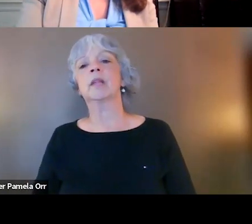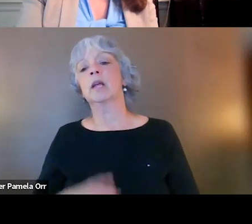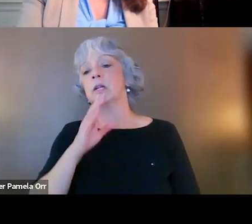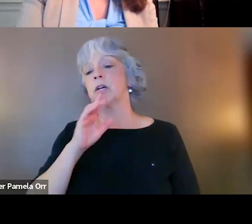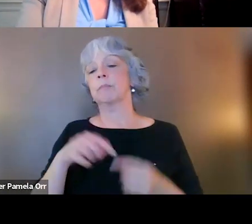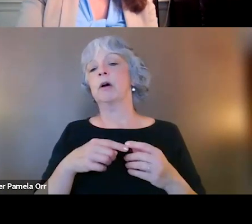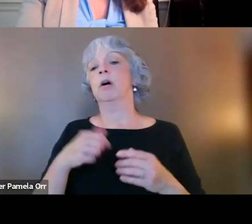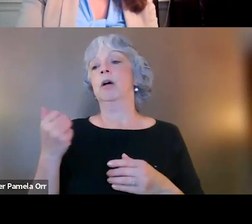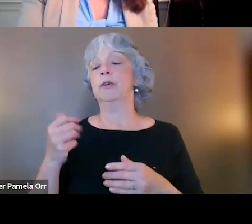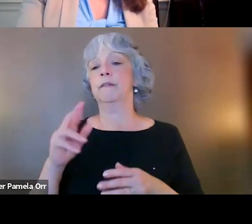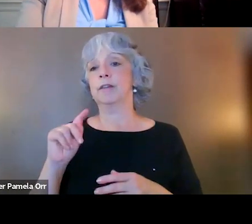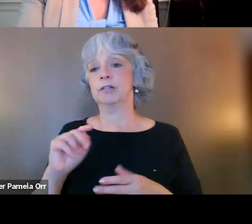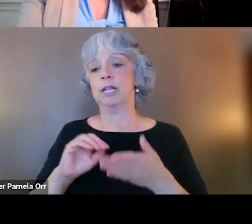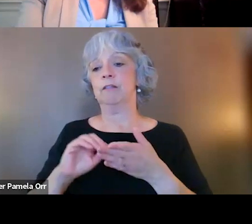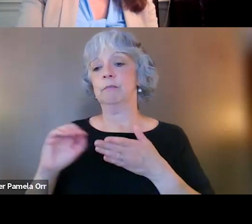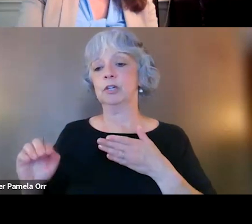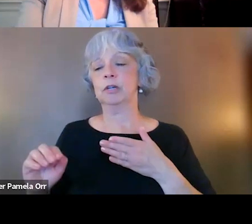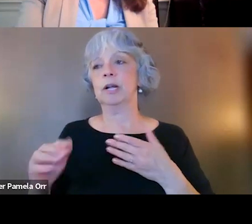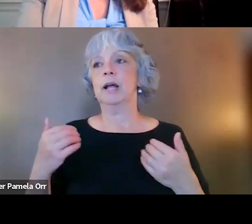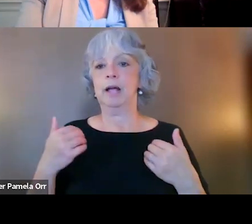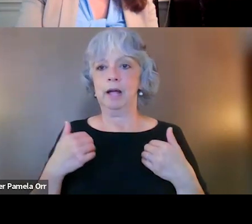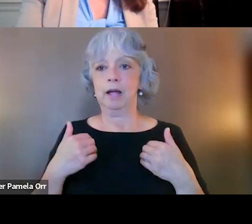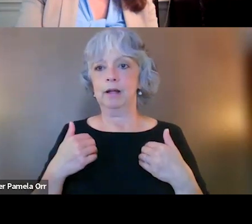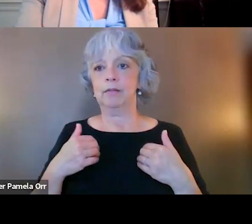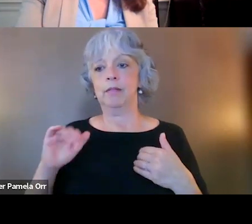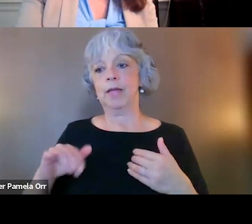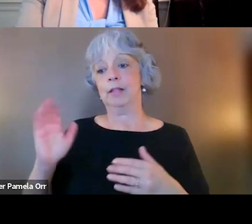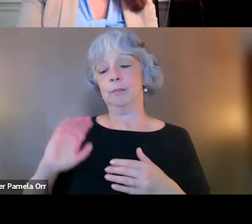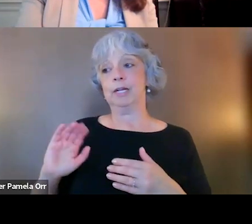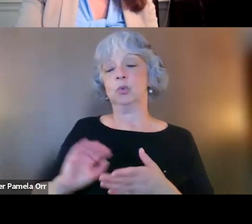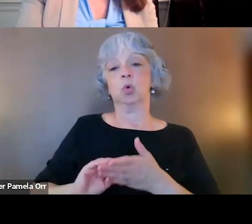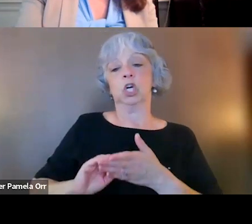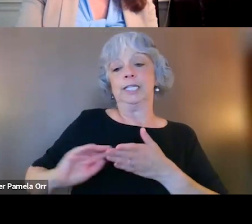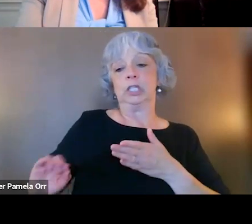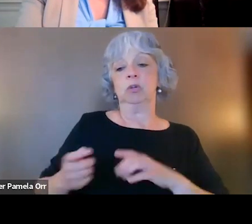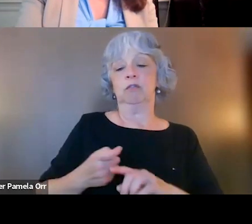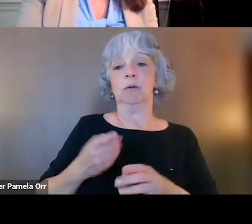who also depending on the definition have historically been excluded from VA services. So VA's doing a much better job finally,